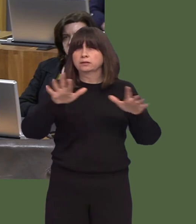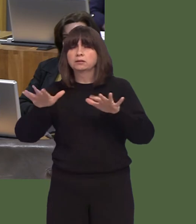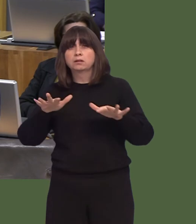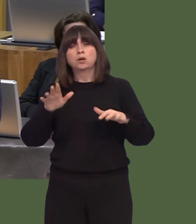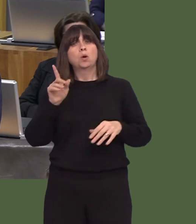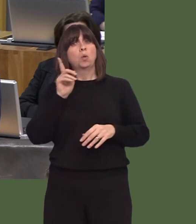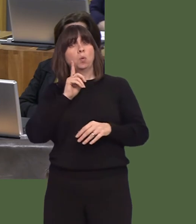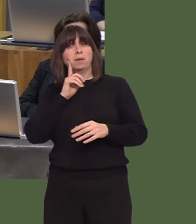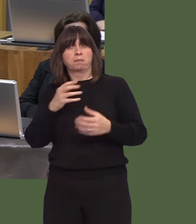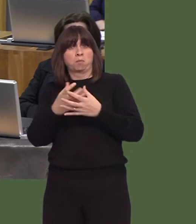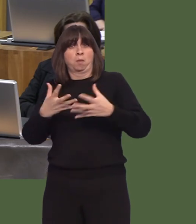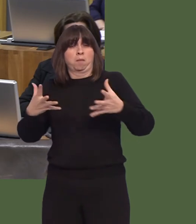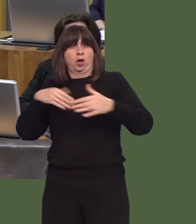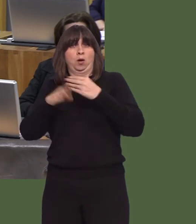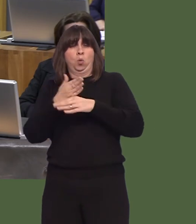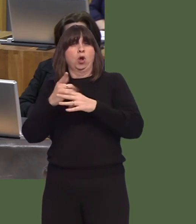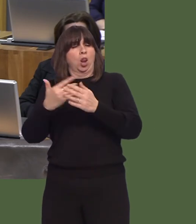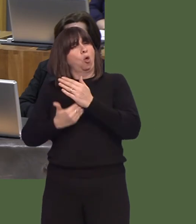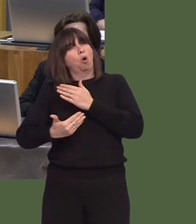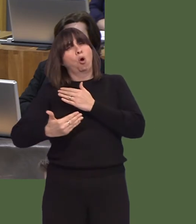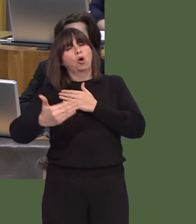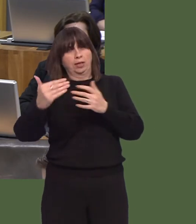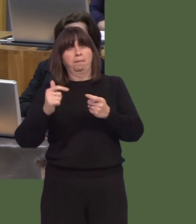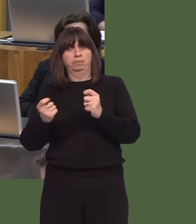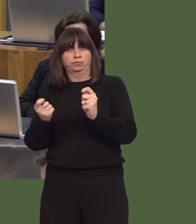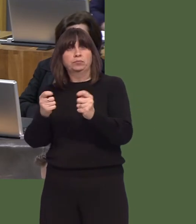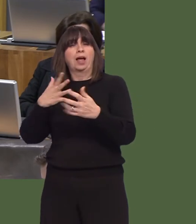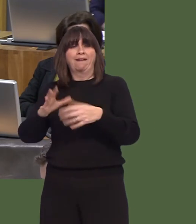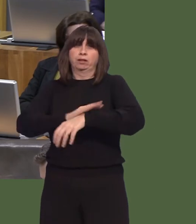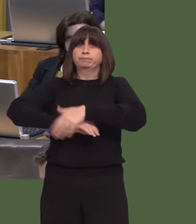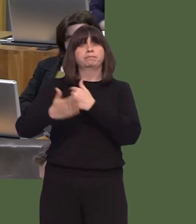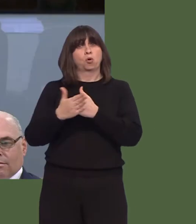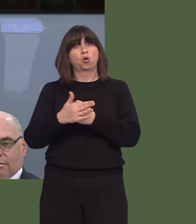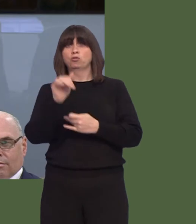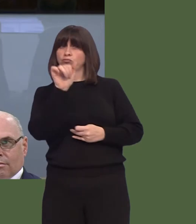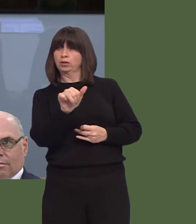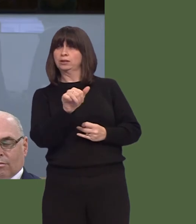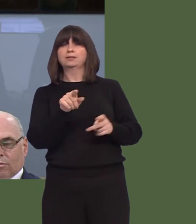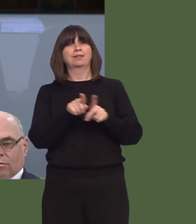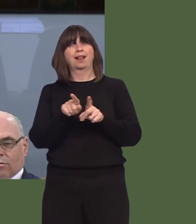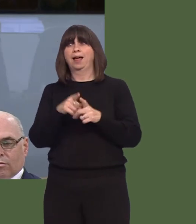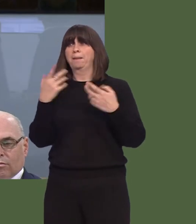Improving women's place in the workforce is a long-term structural change. We know there is more to doóthe Member said that, of courseóthrough programmes such as